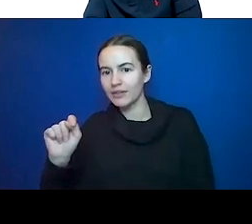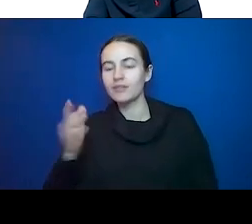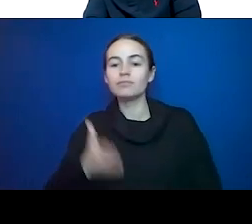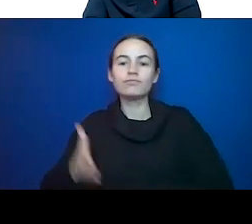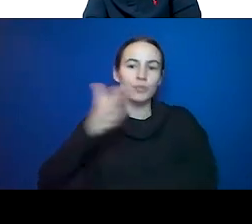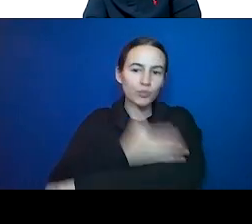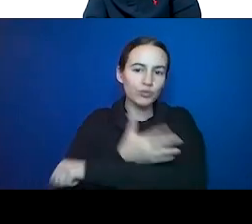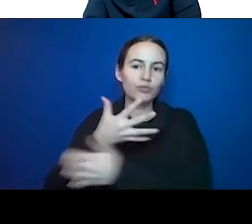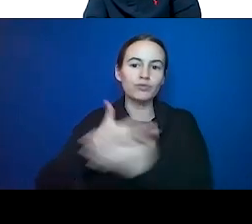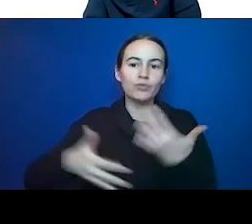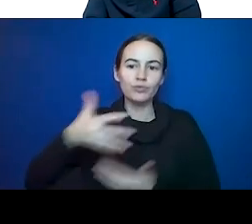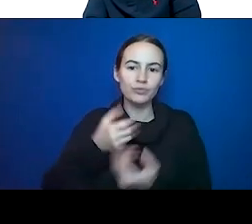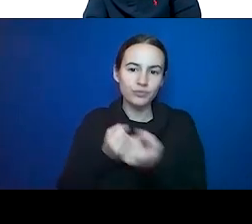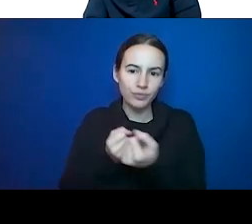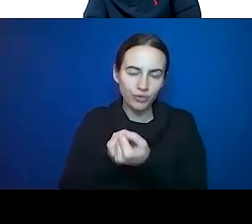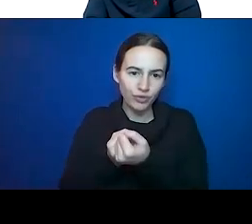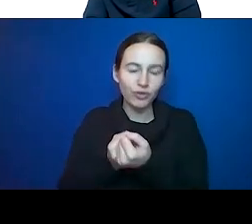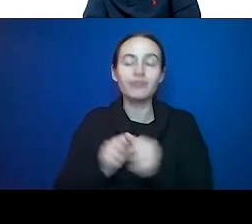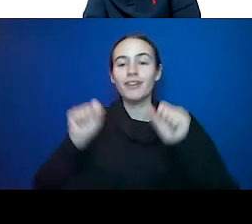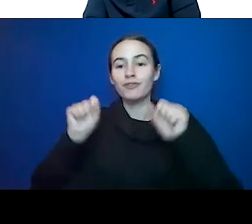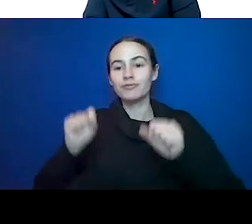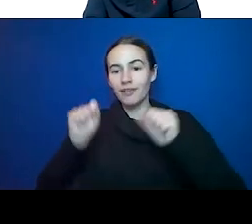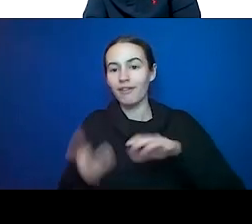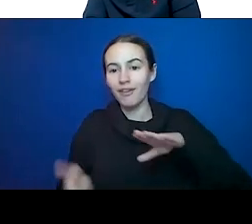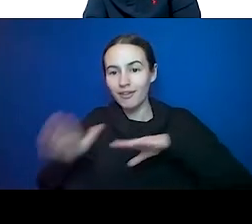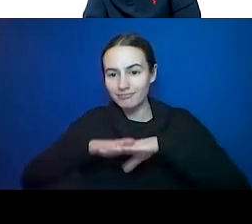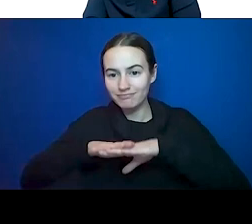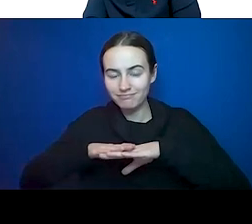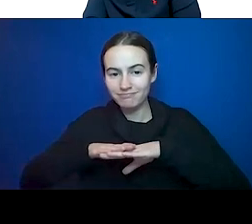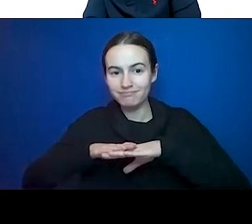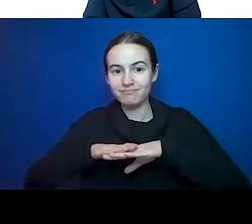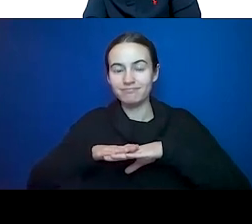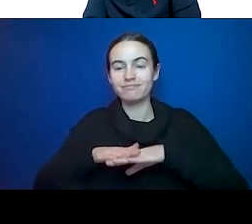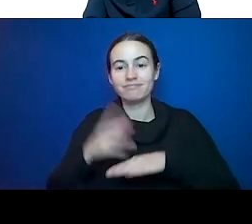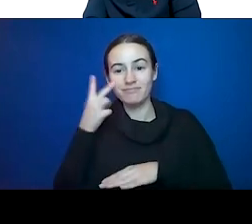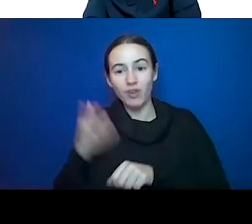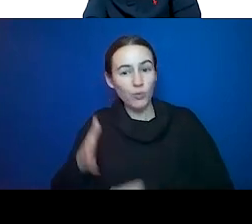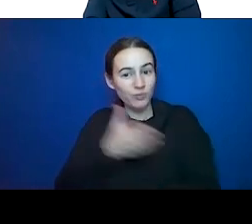exercise, you get improvement in